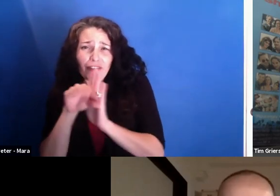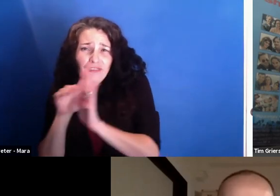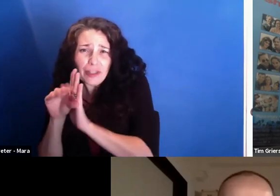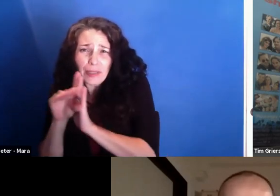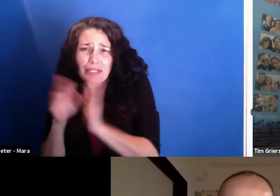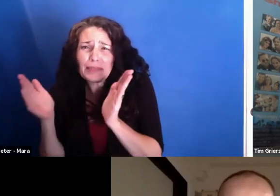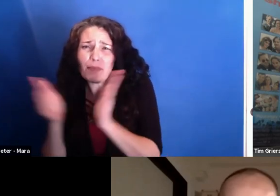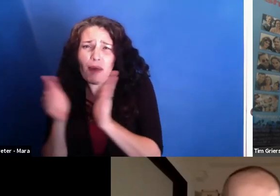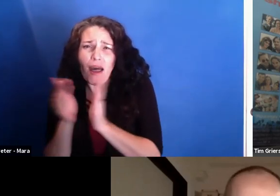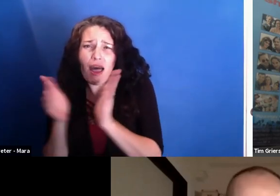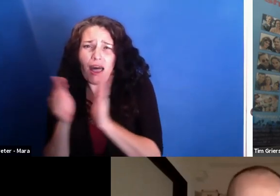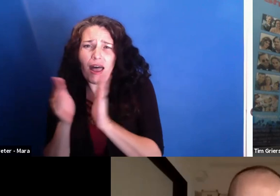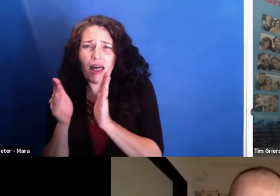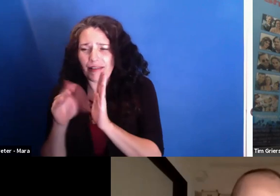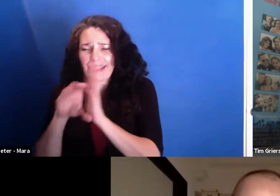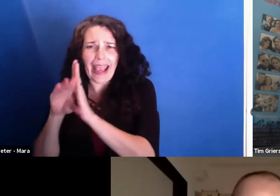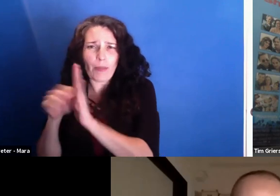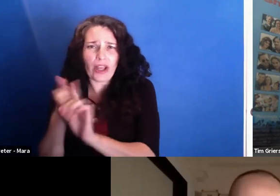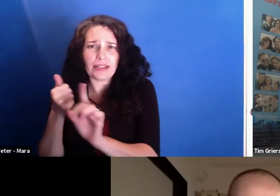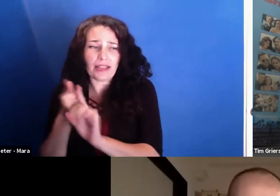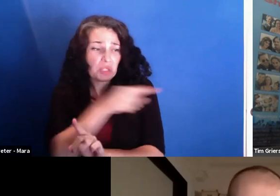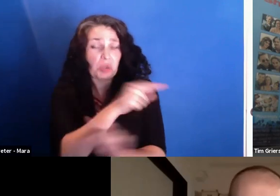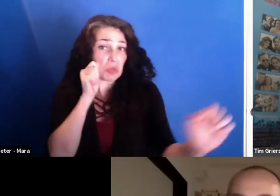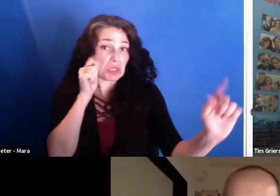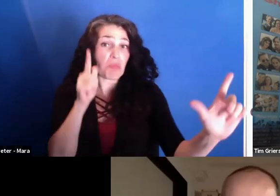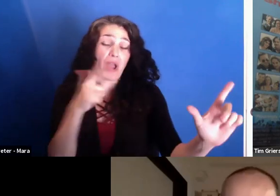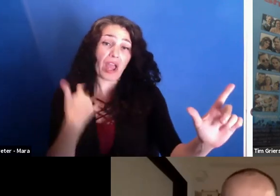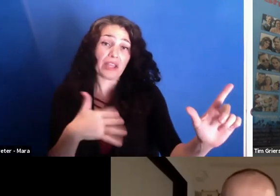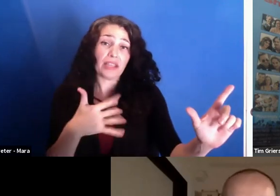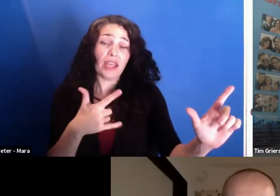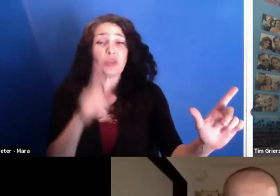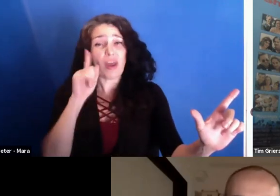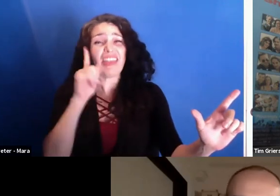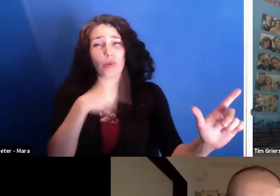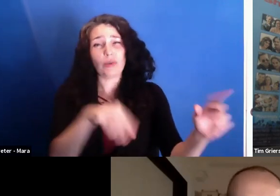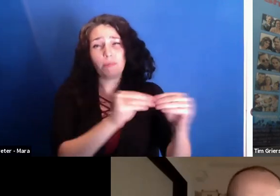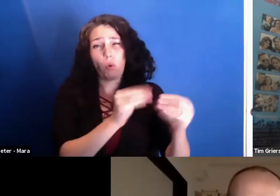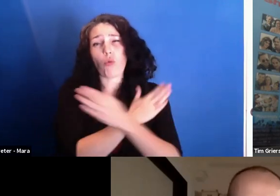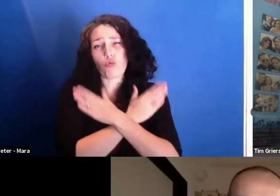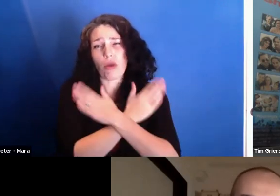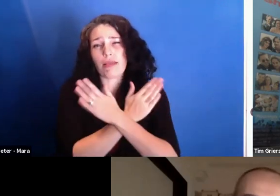So I think that made them more relaxed in terms of the process.